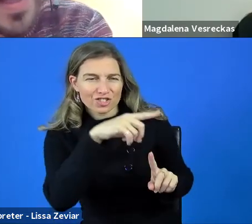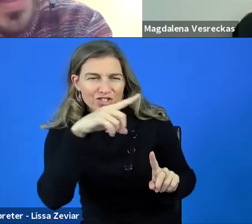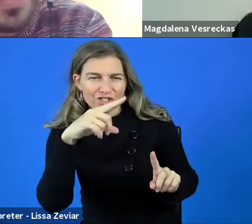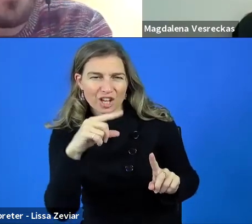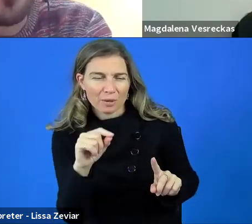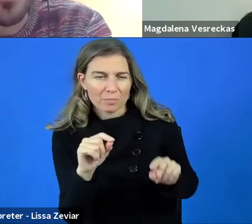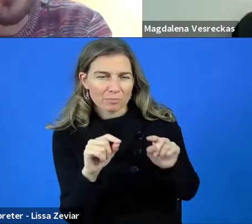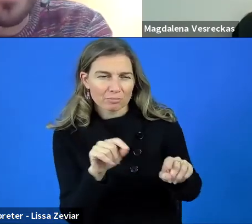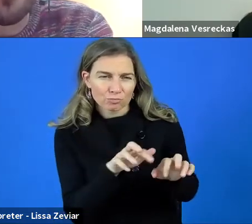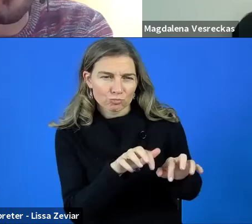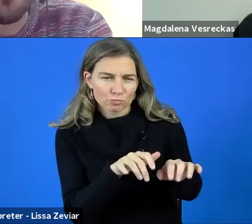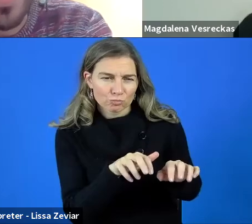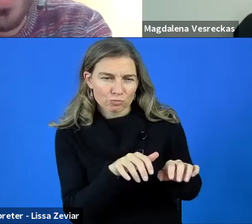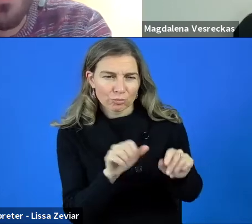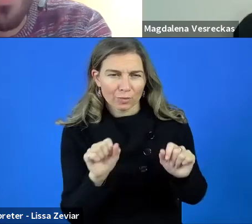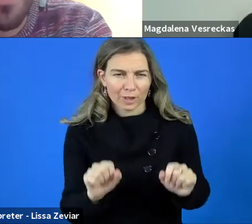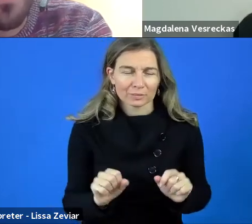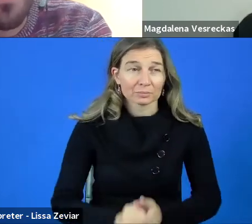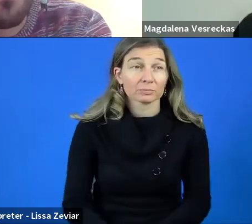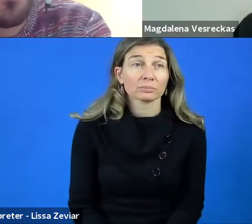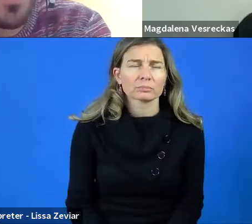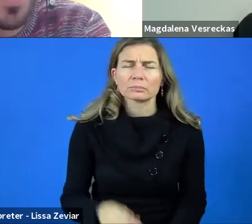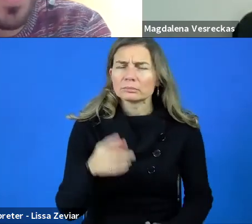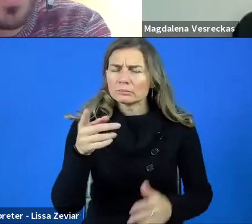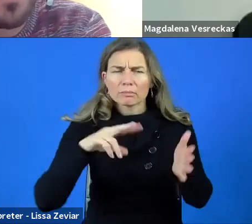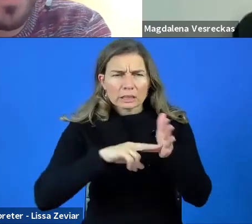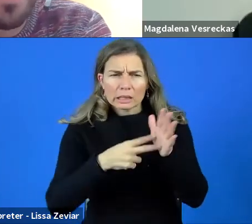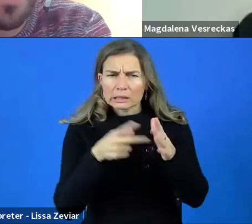You can send also technical questions using the chatbox,